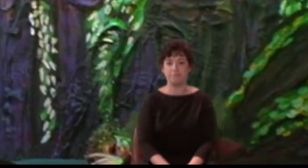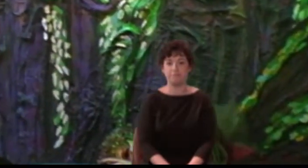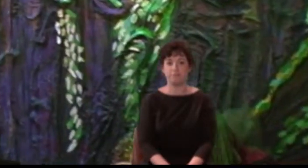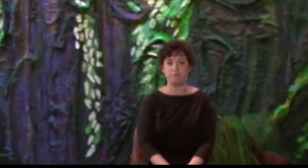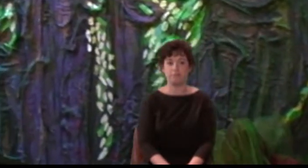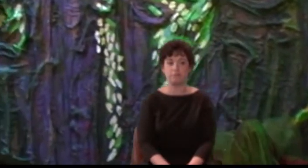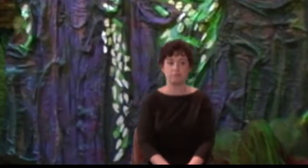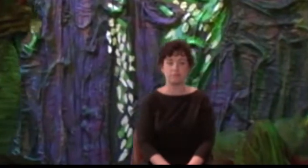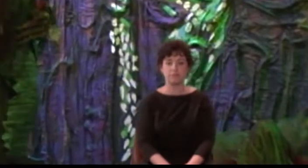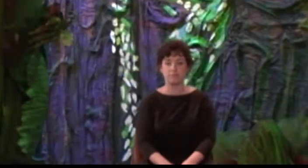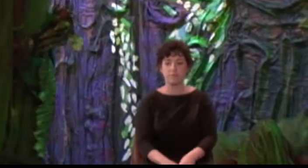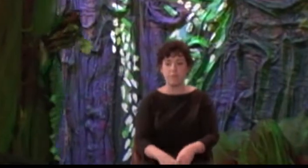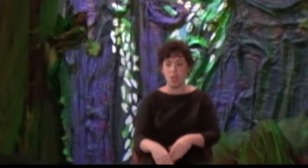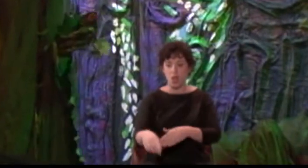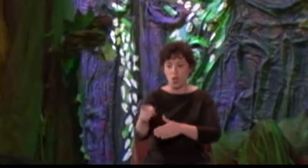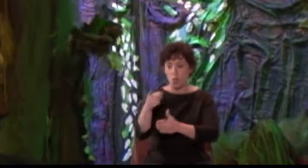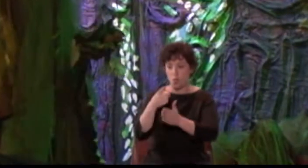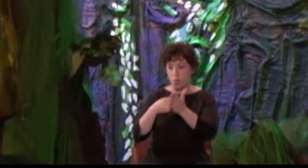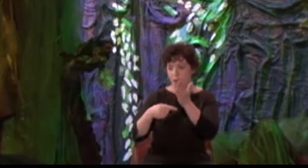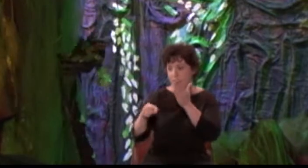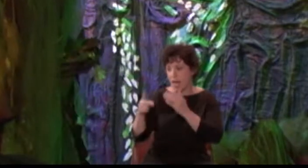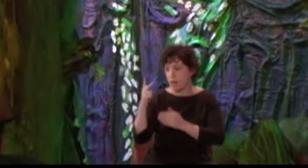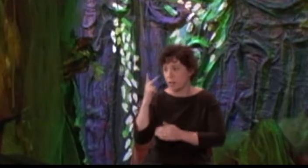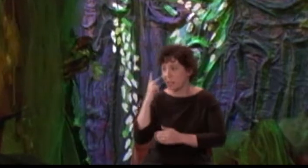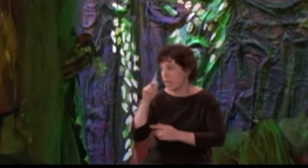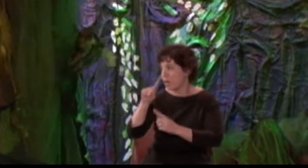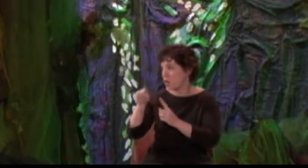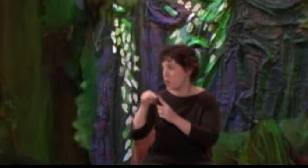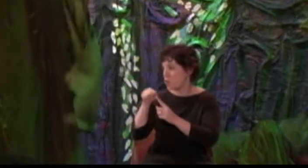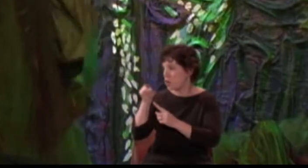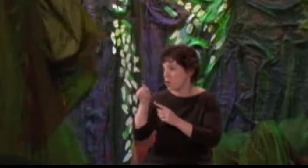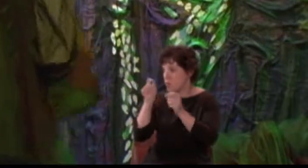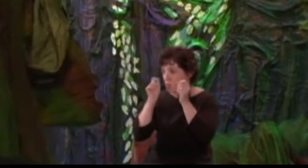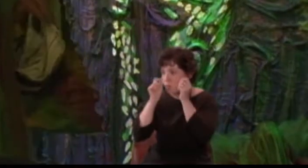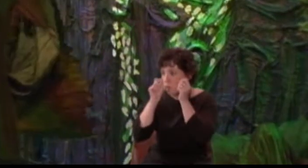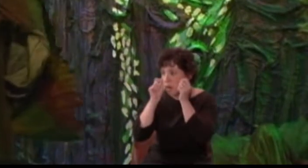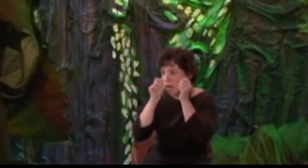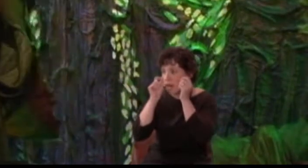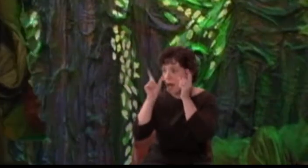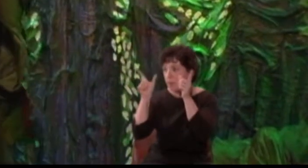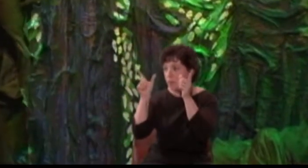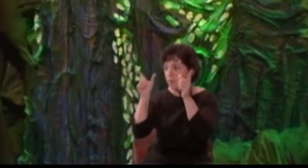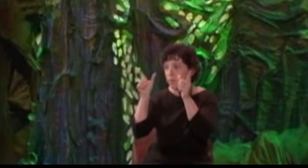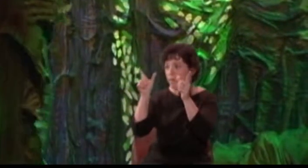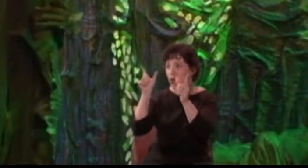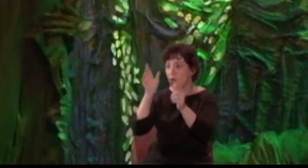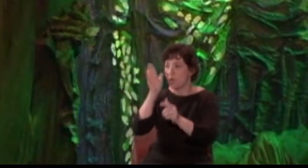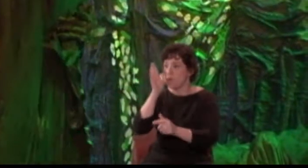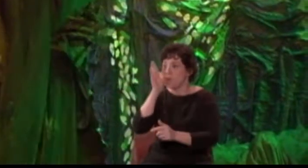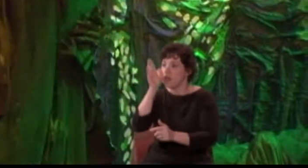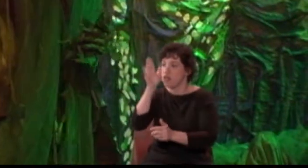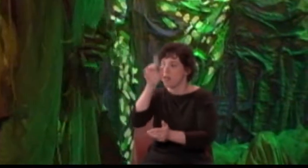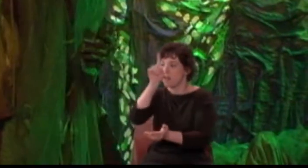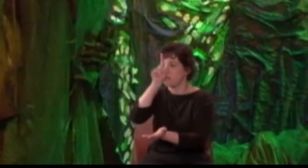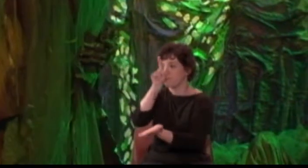Oberon: What thou seest when thou dost wake, Do it for thy true love take.